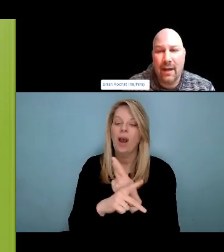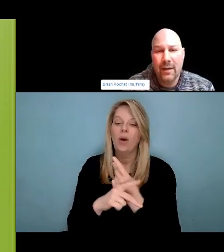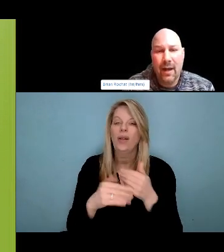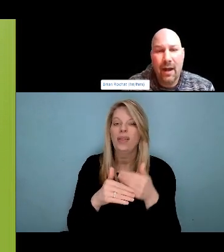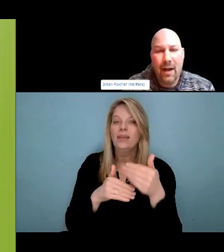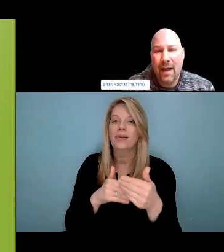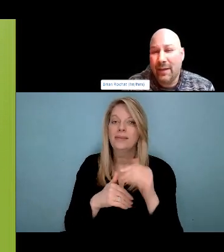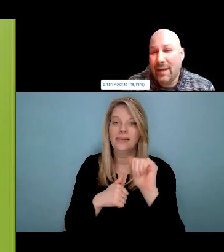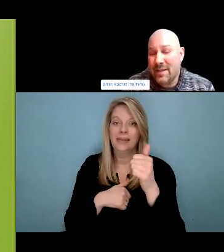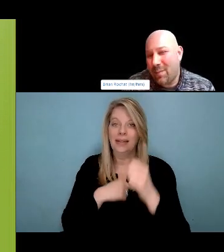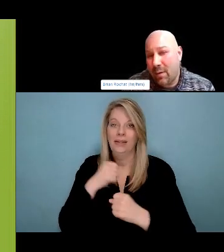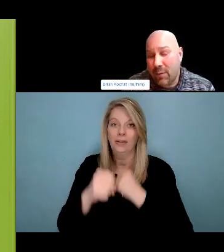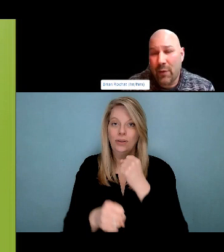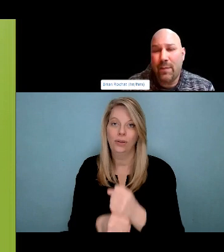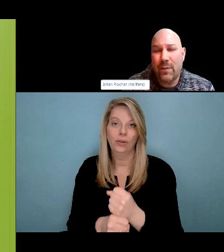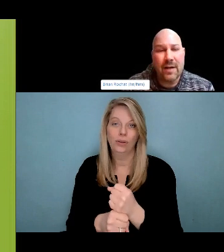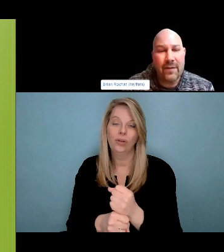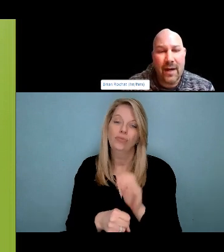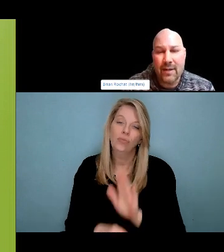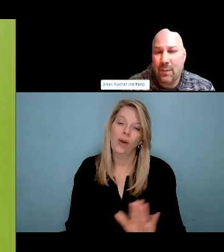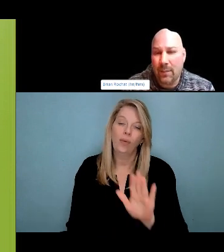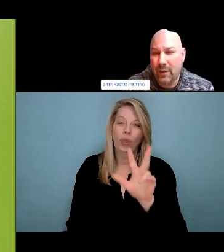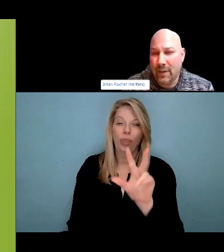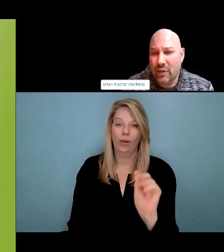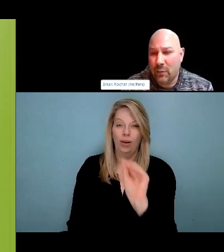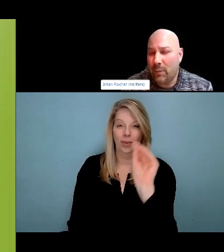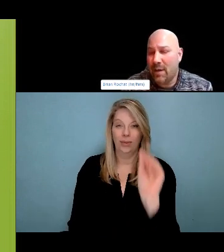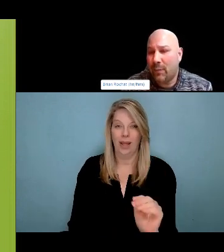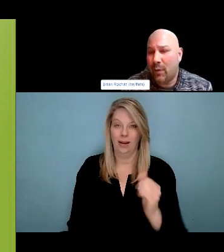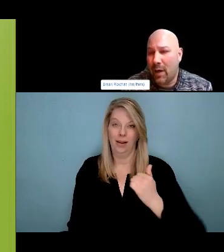a lot of people in my life who use substances, but when I think about one individual, she